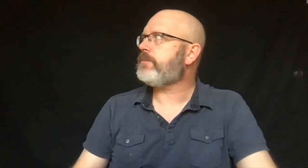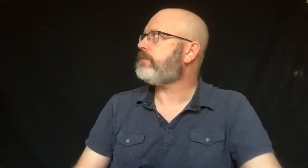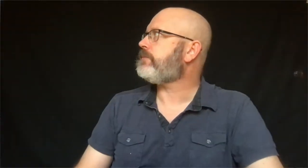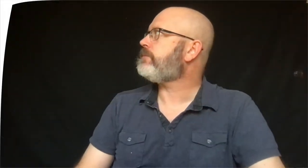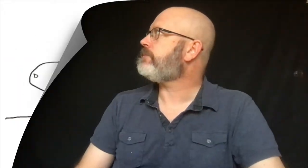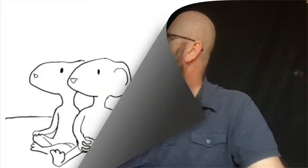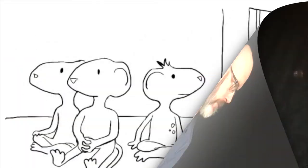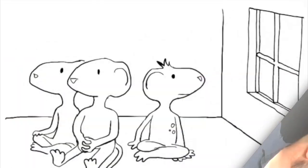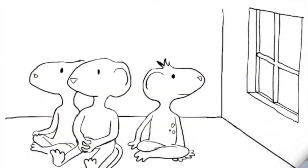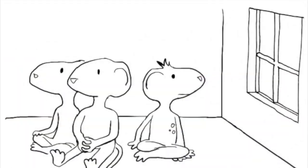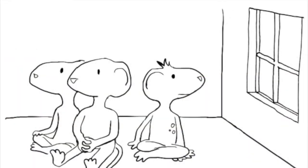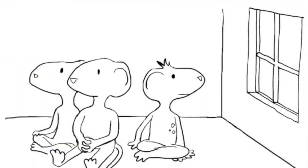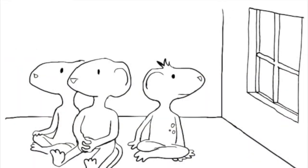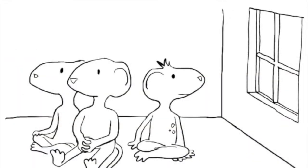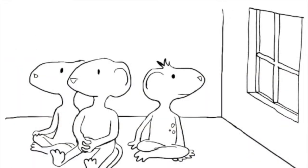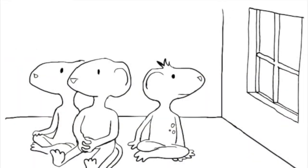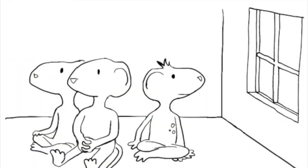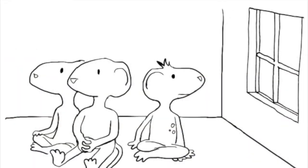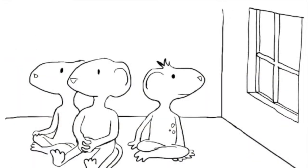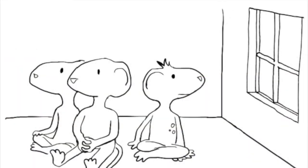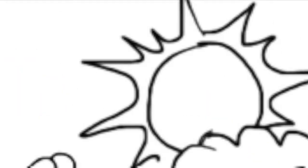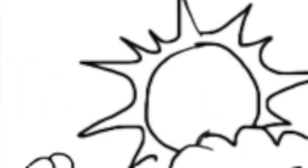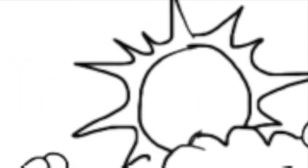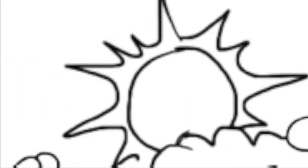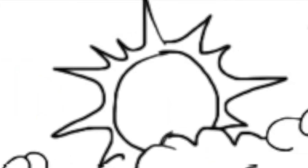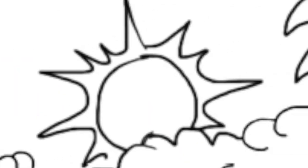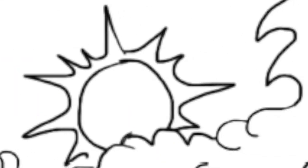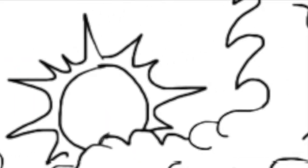and the wind began to blow.